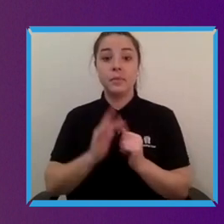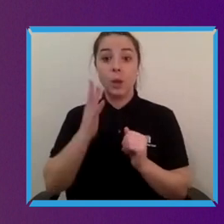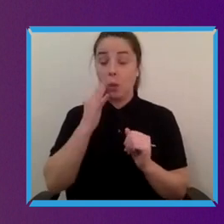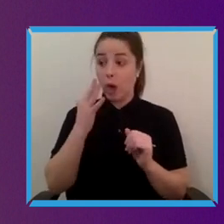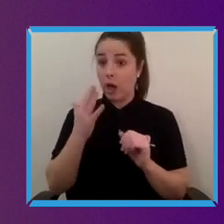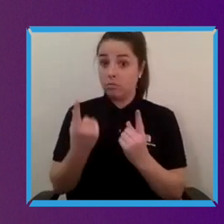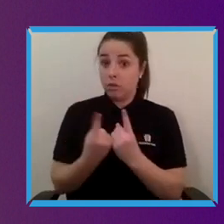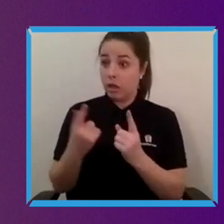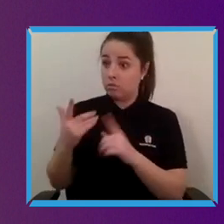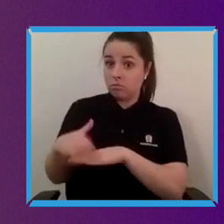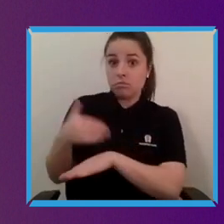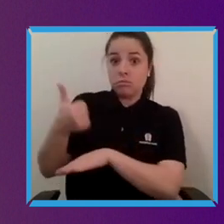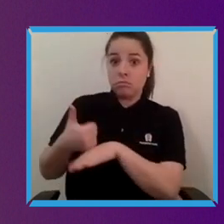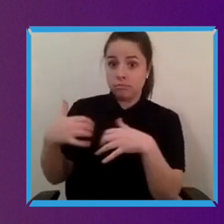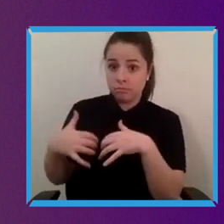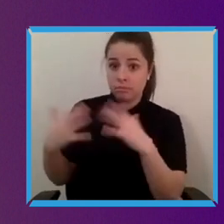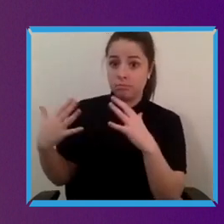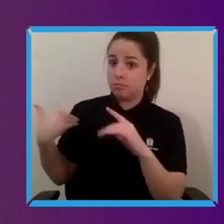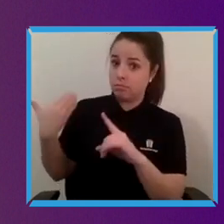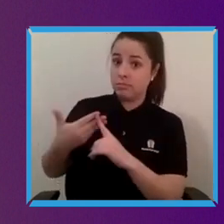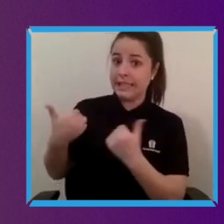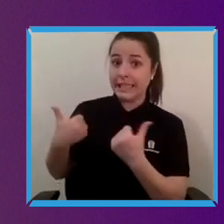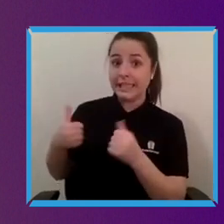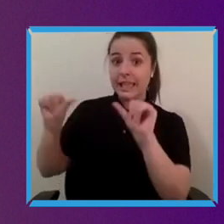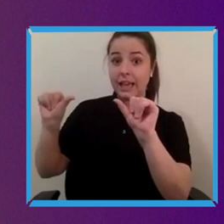success success stories it's really celebrating them and so